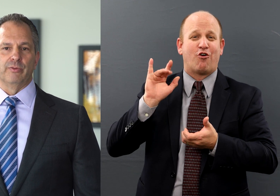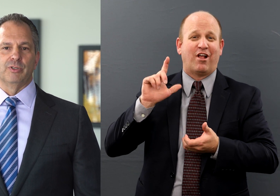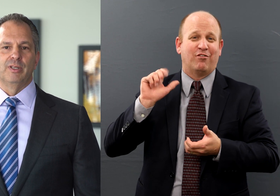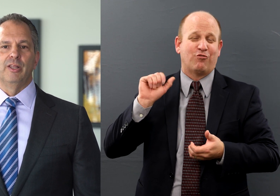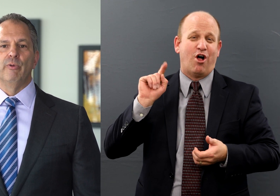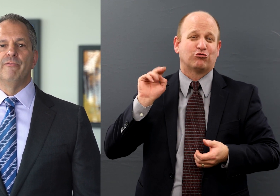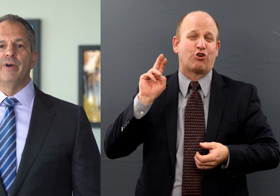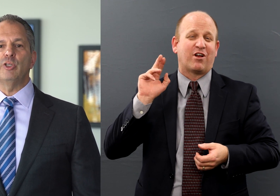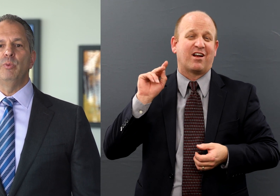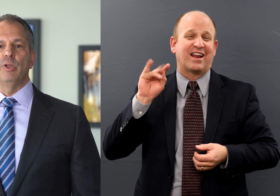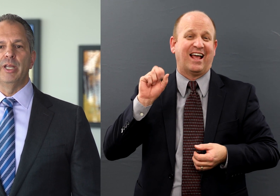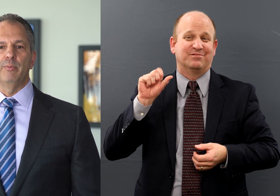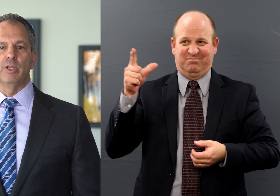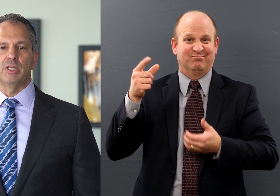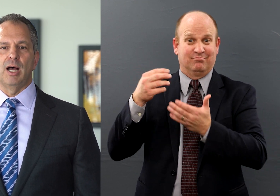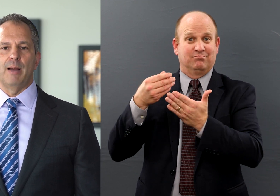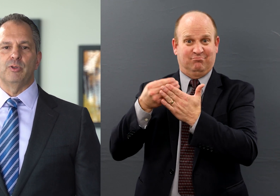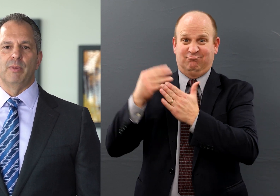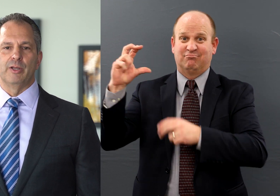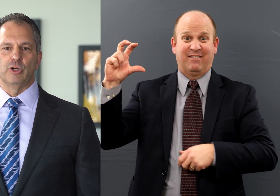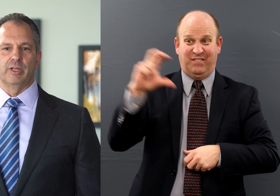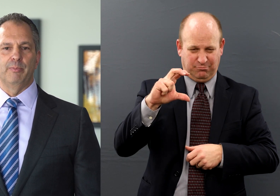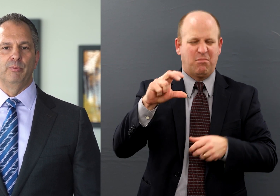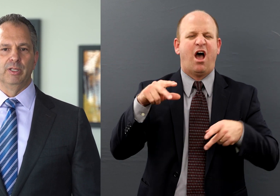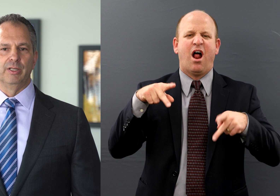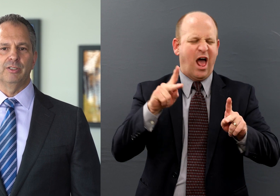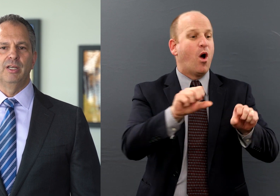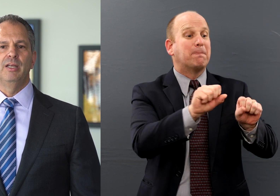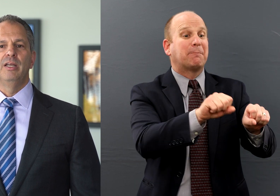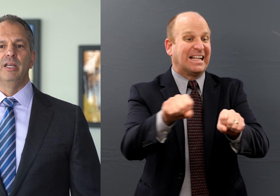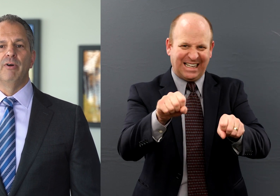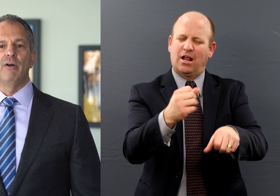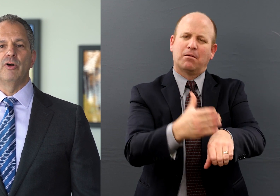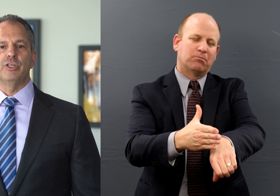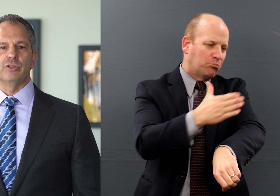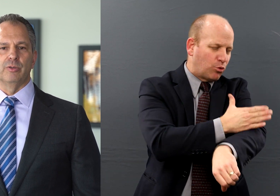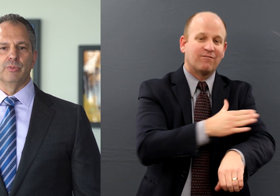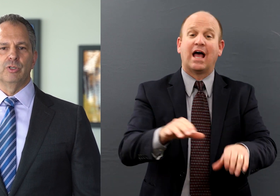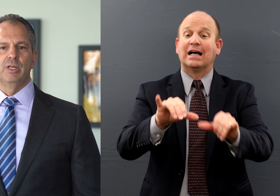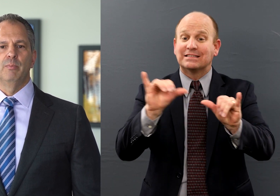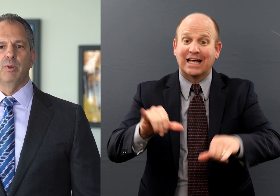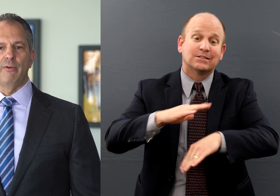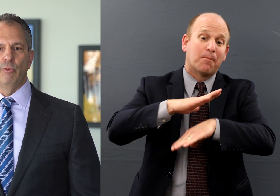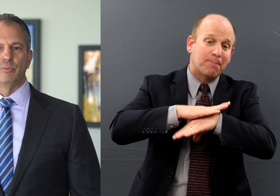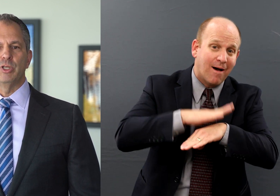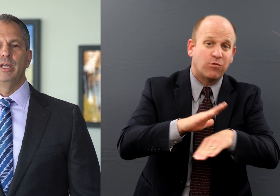Their investment will enable us to optimize our capabilities, evolve our systems, platforms,